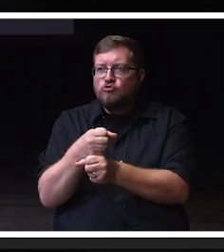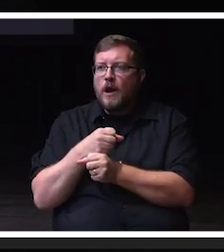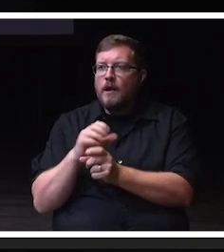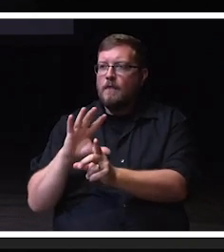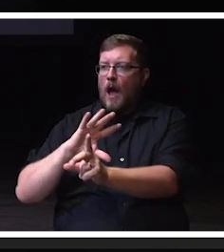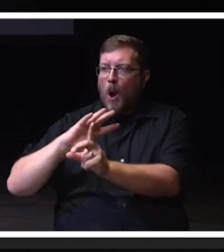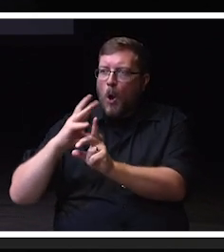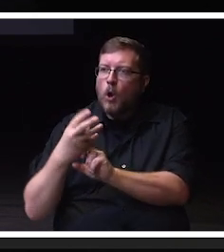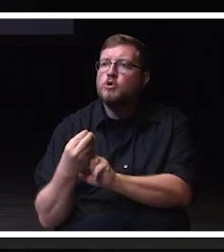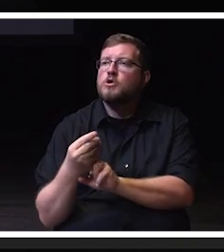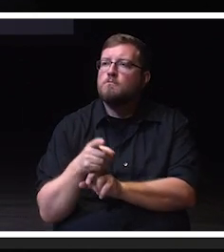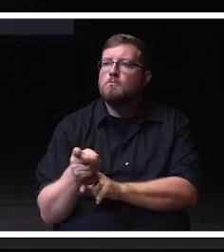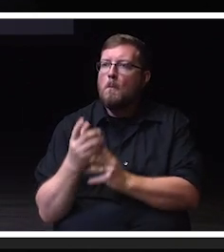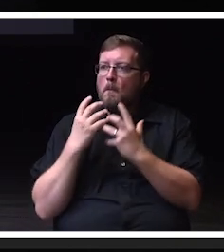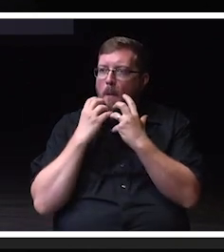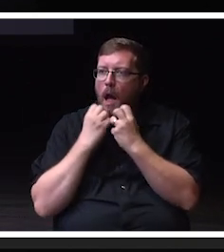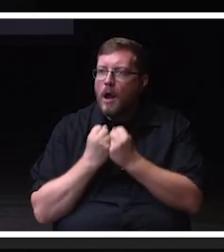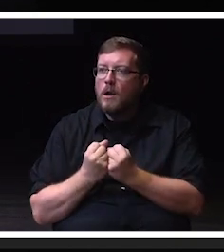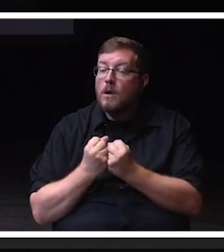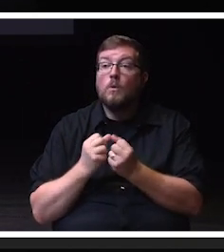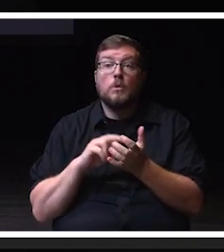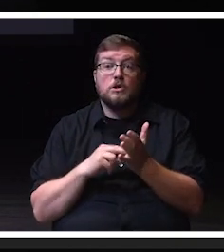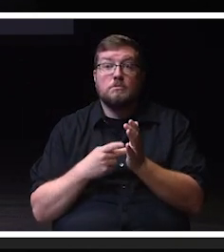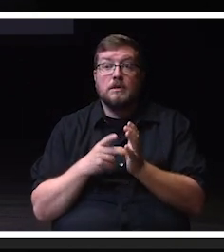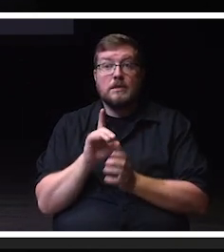And so in December of 2023,